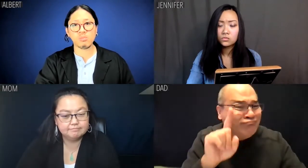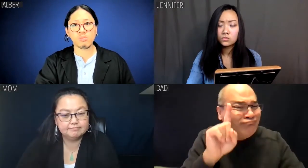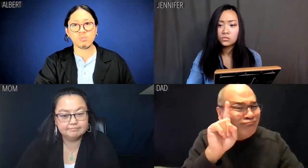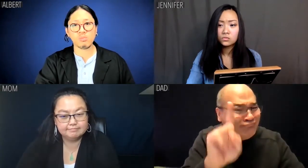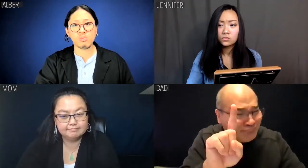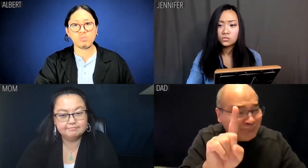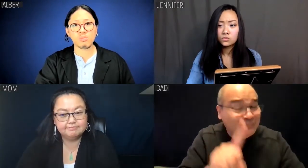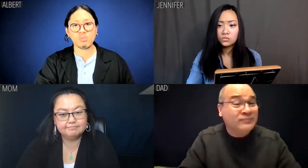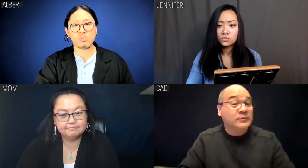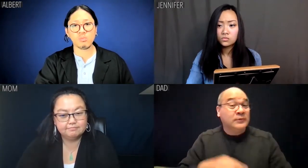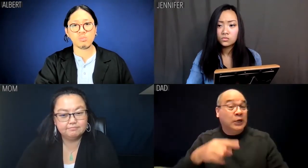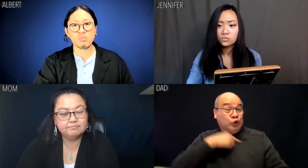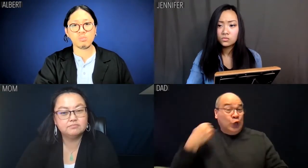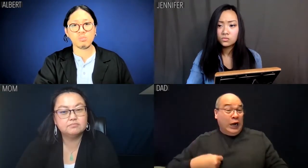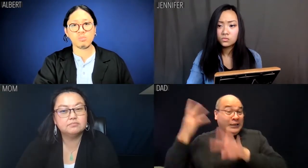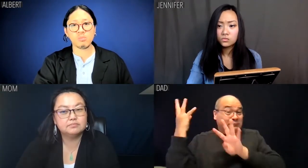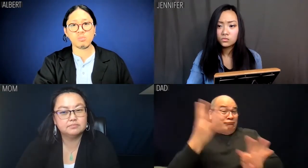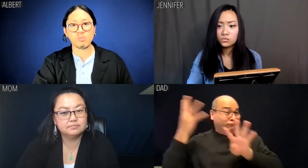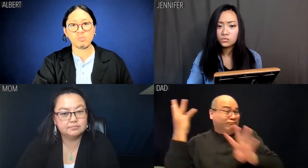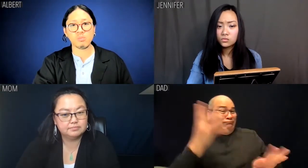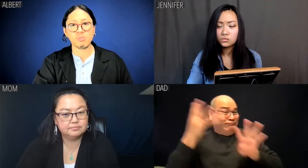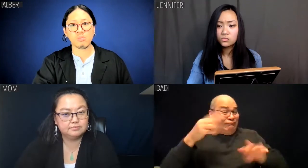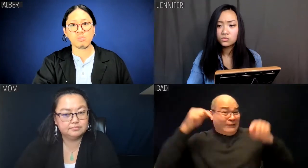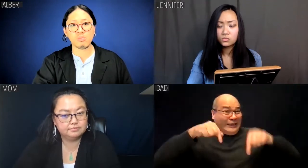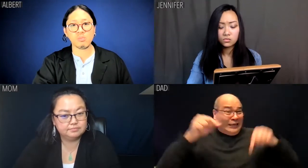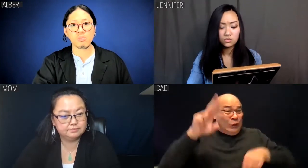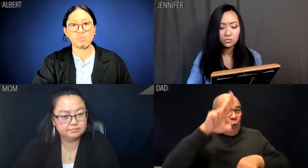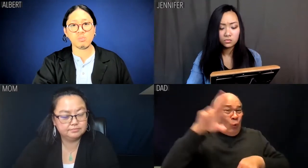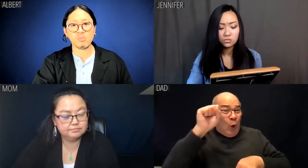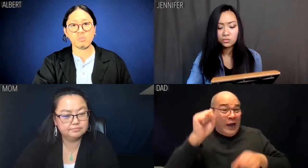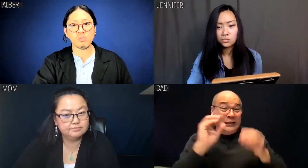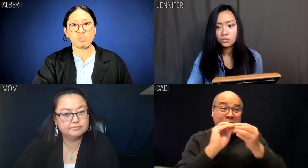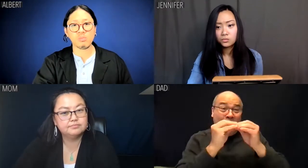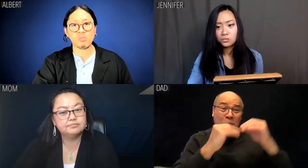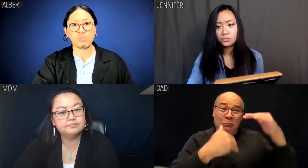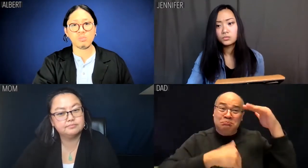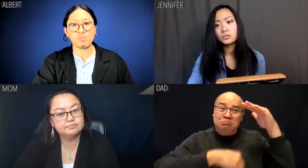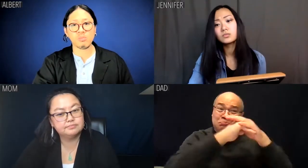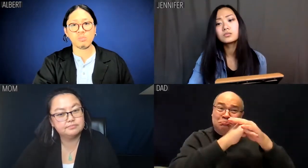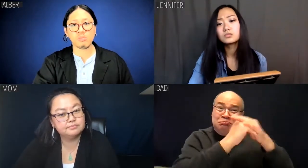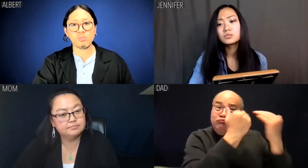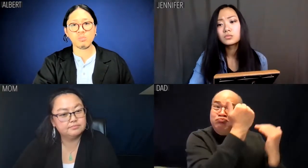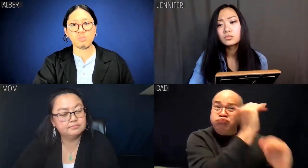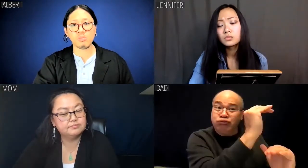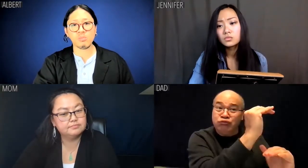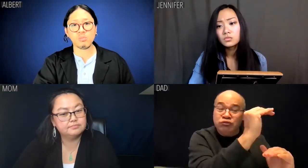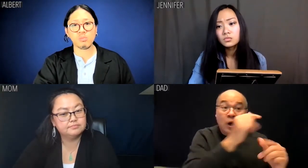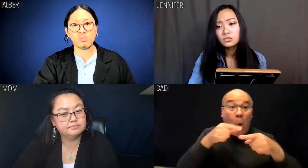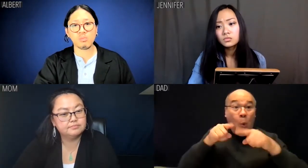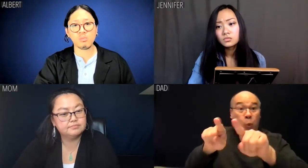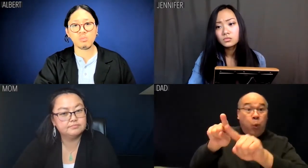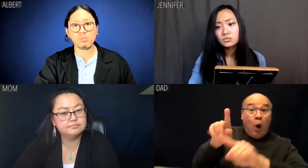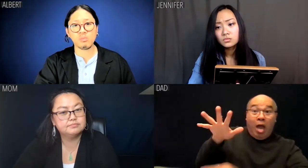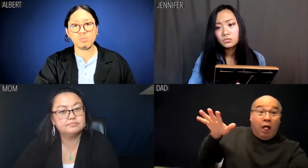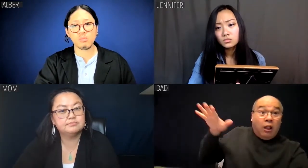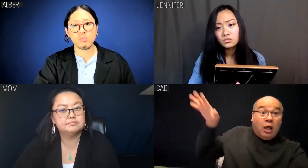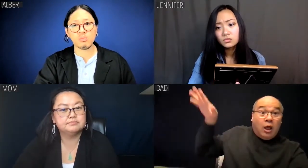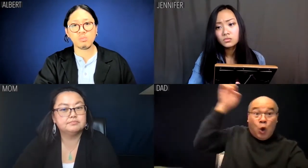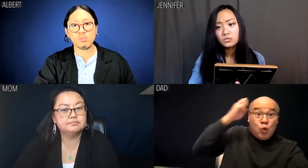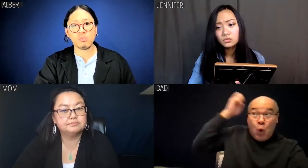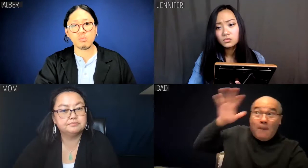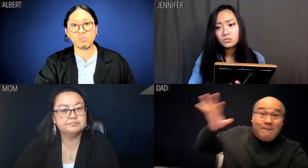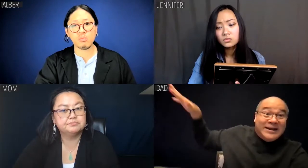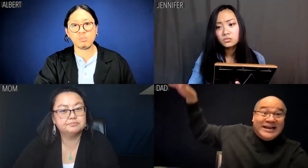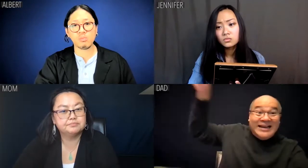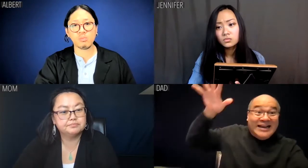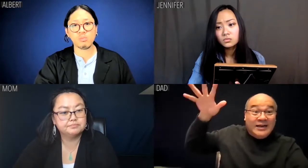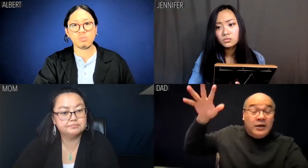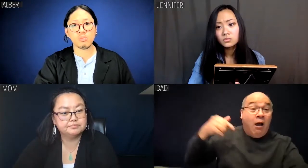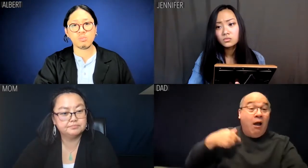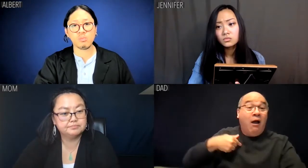There was a quota on the number of Chinese who could immigrate to the states,